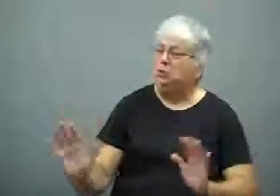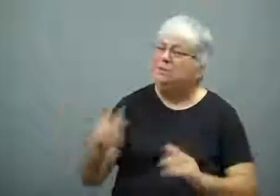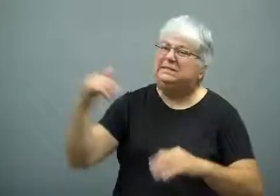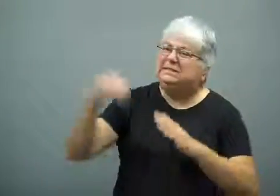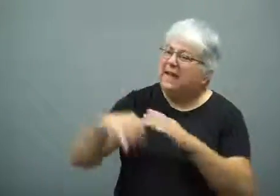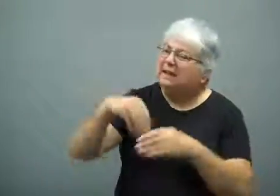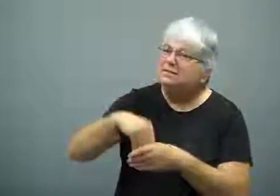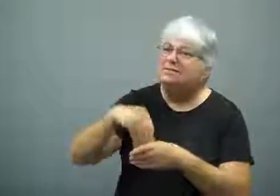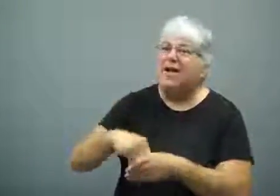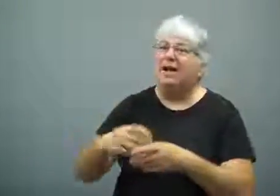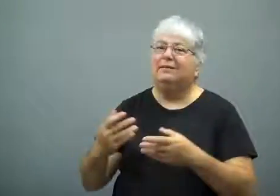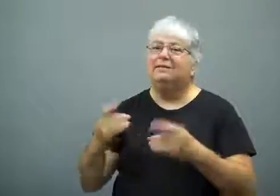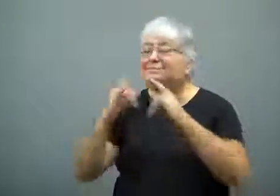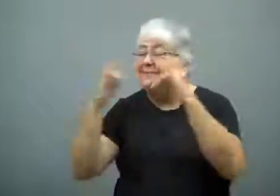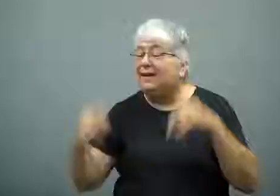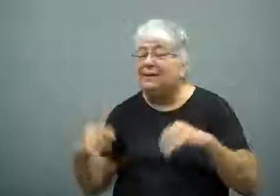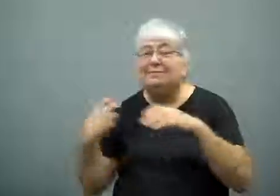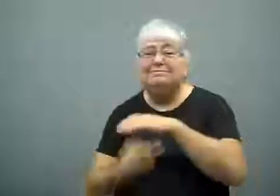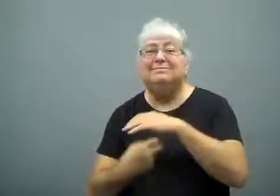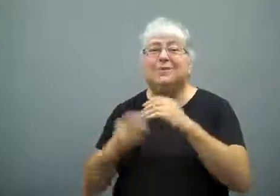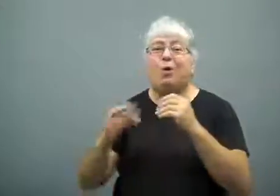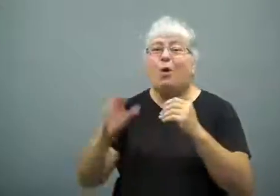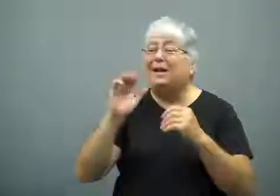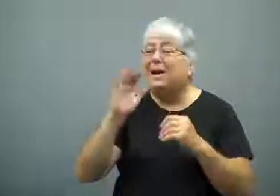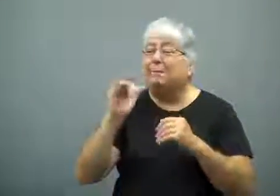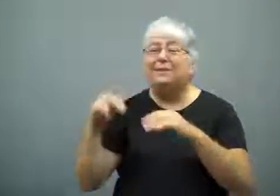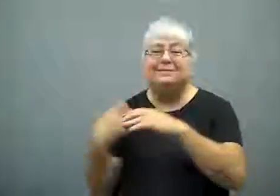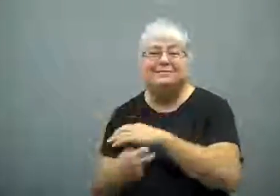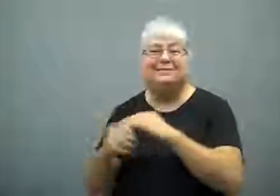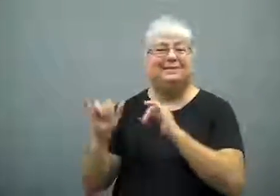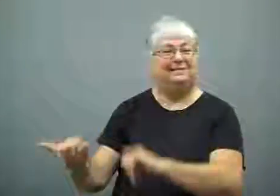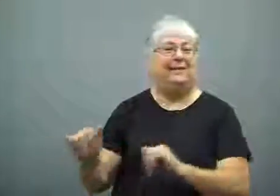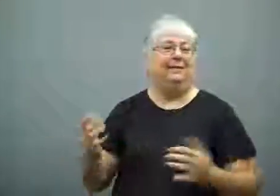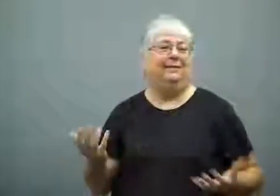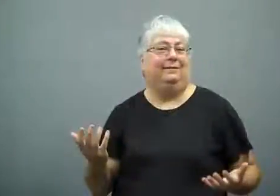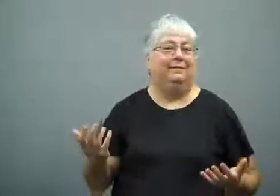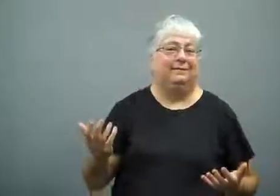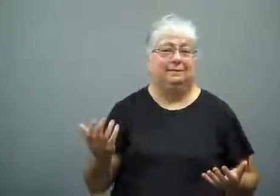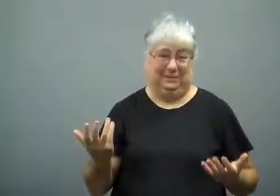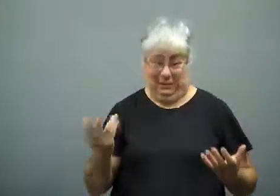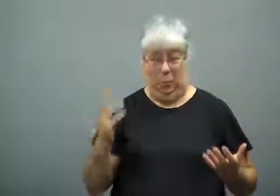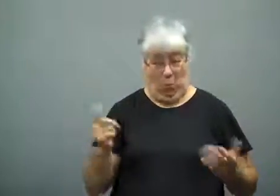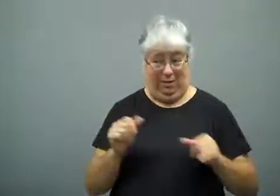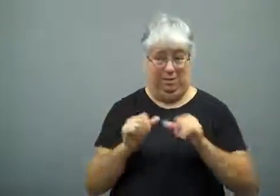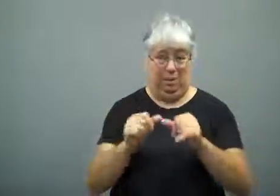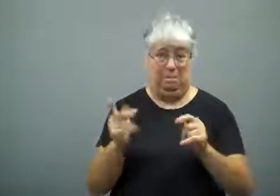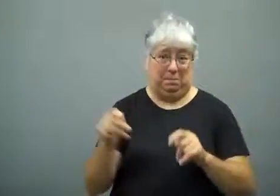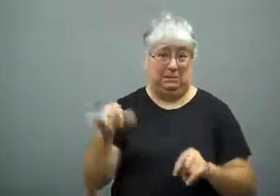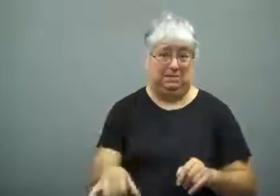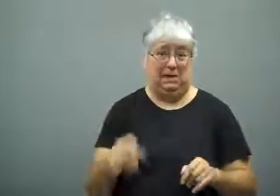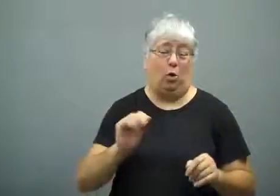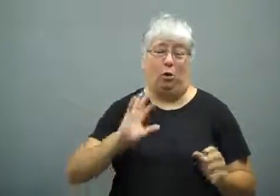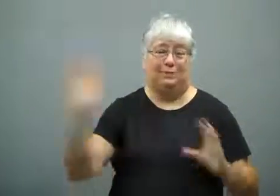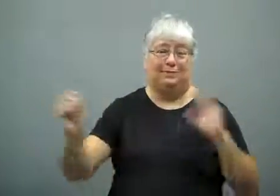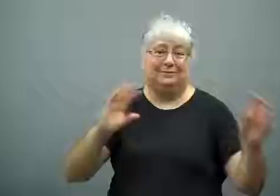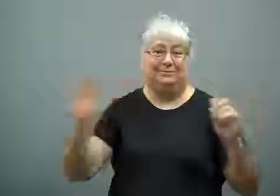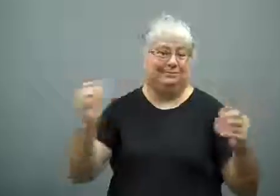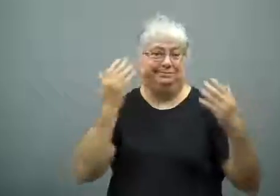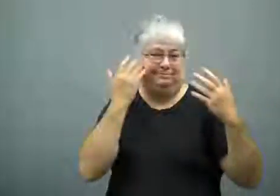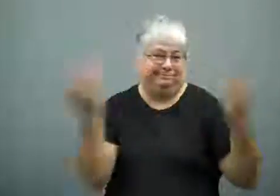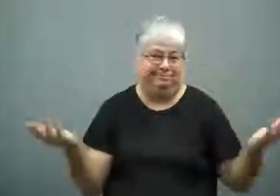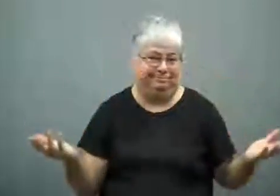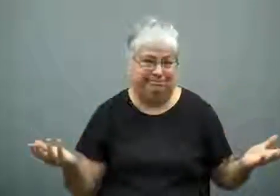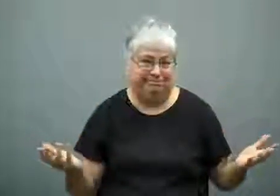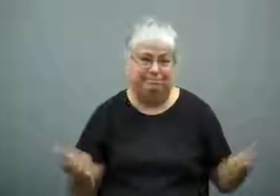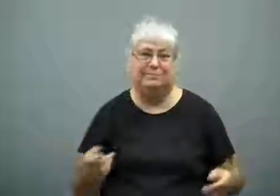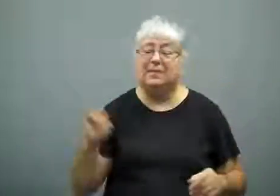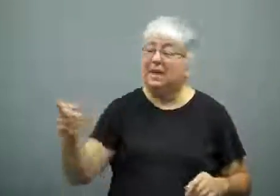They were advised to stay indoors, whether in a tent or cabin.